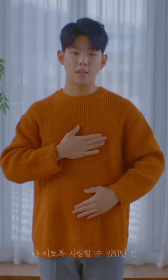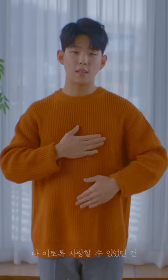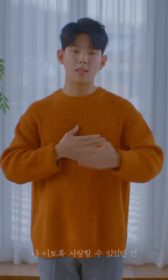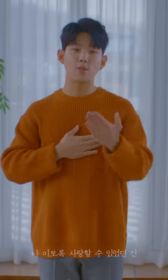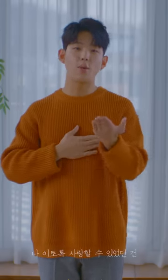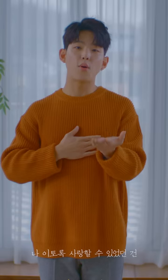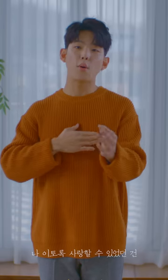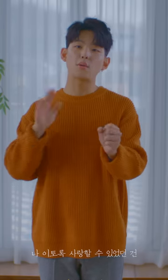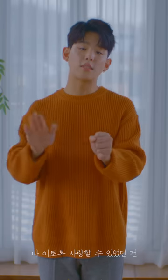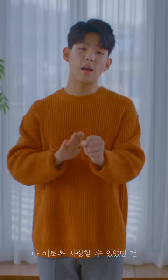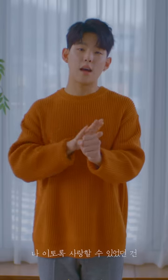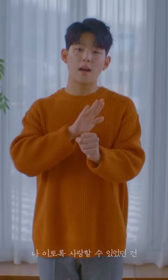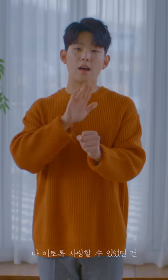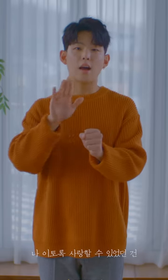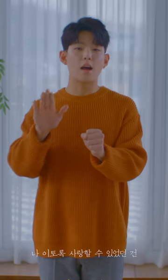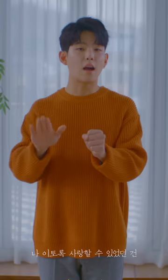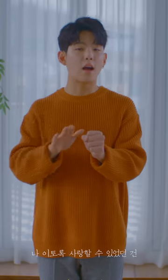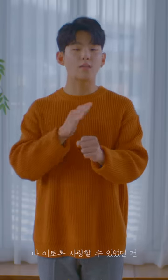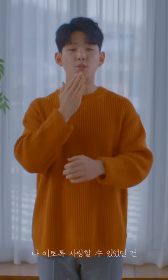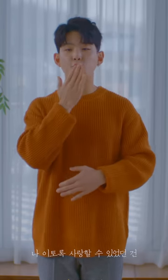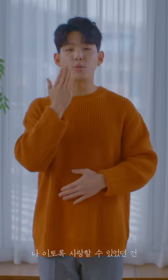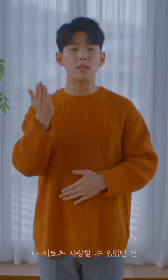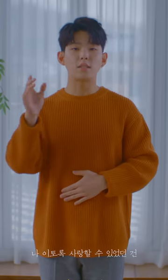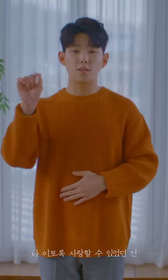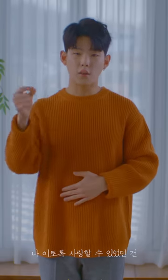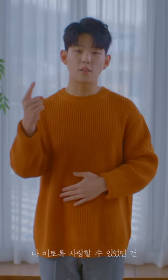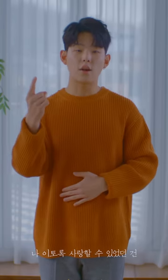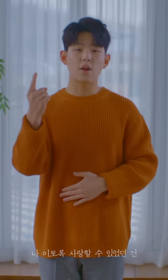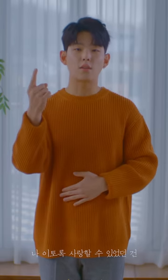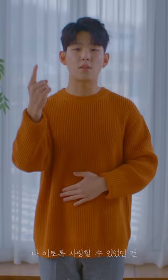Reason for me to love you so much